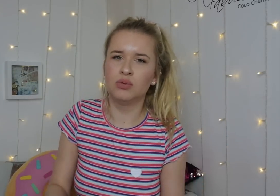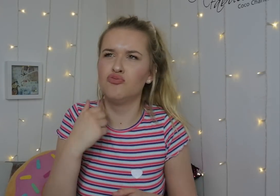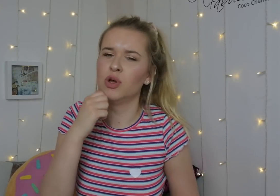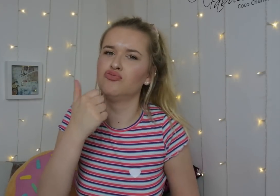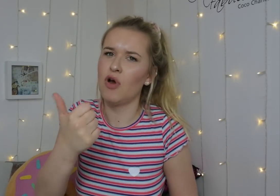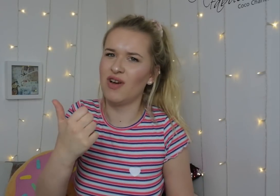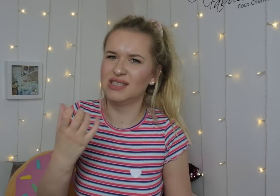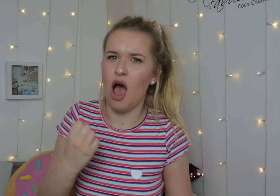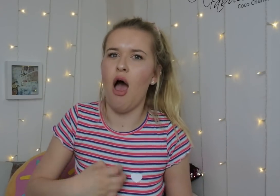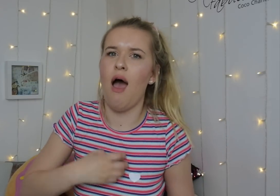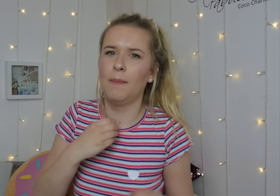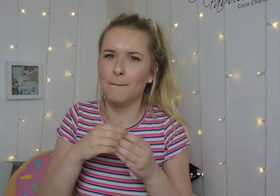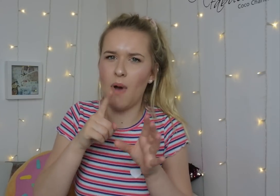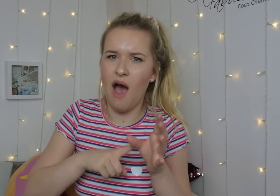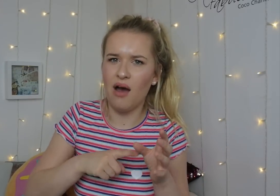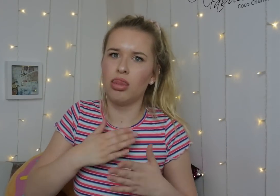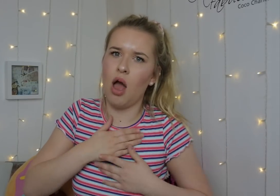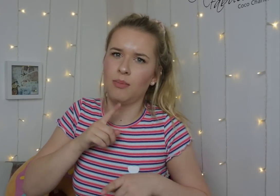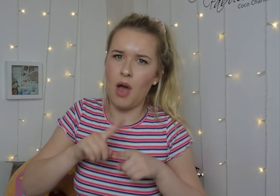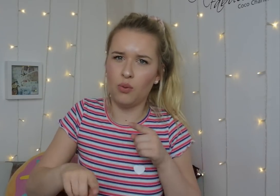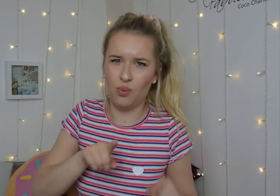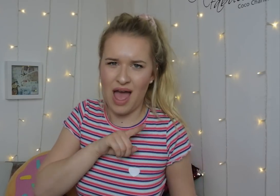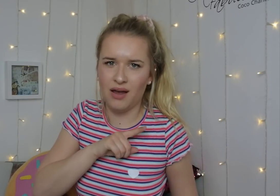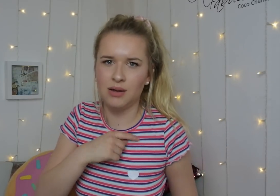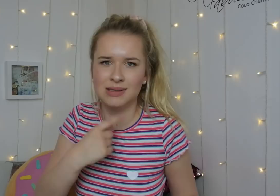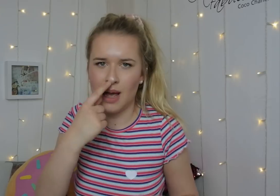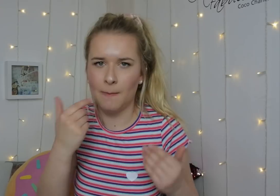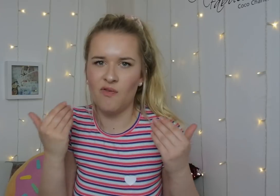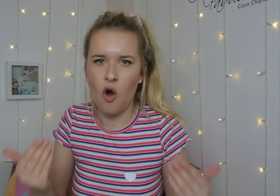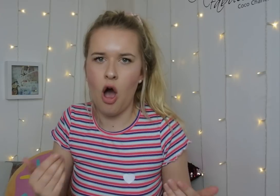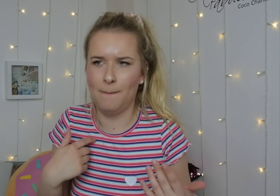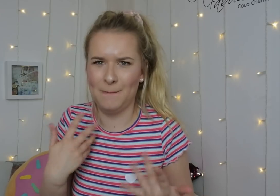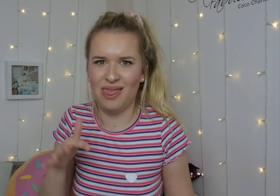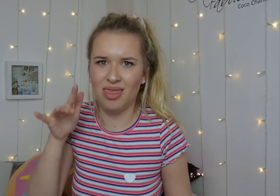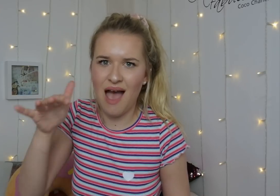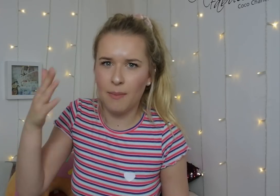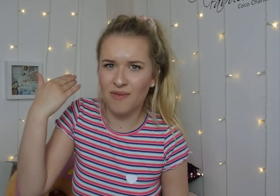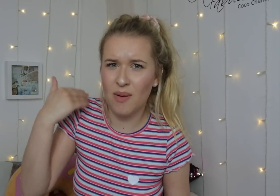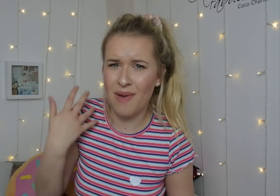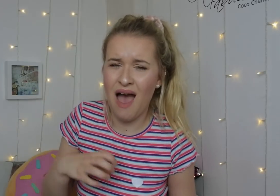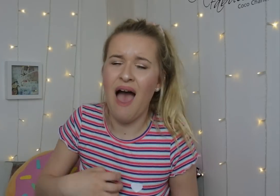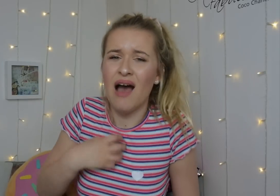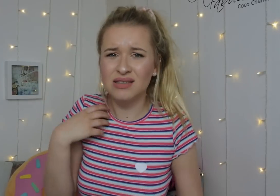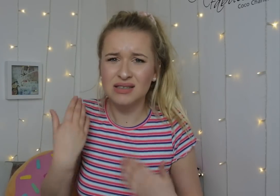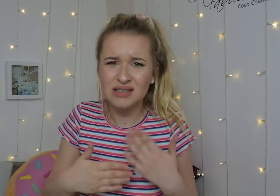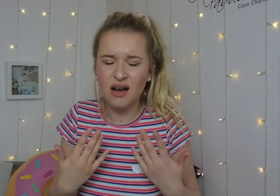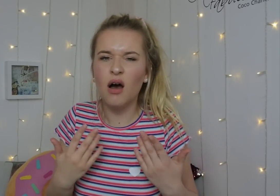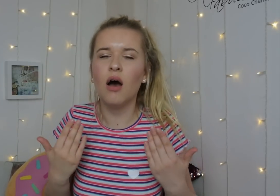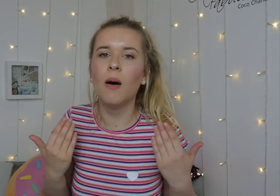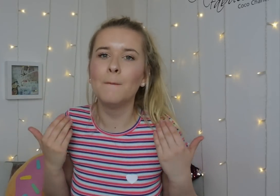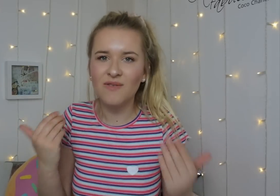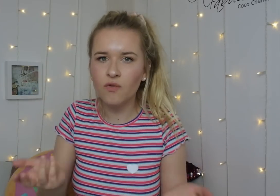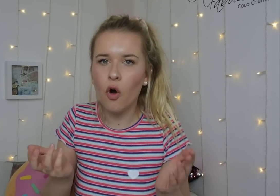I would rather get hurt by the one I love the most, because I can move on as I've been there.